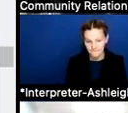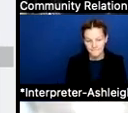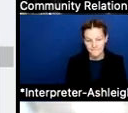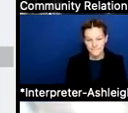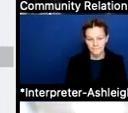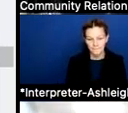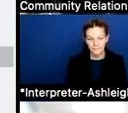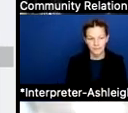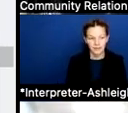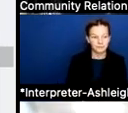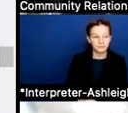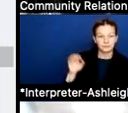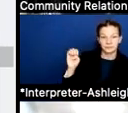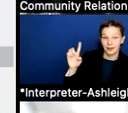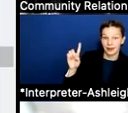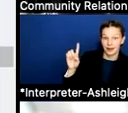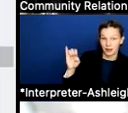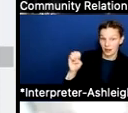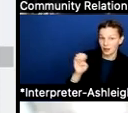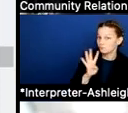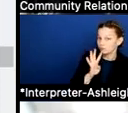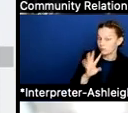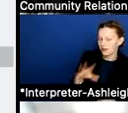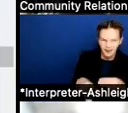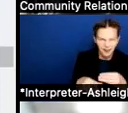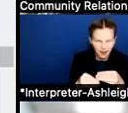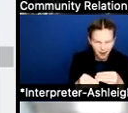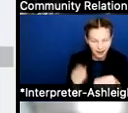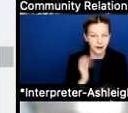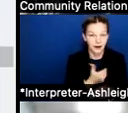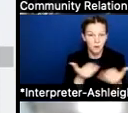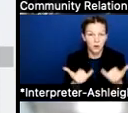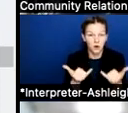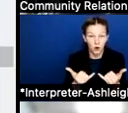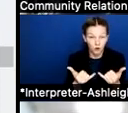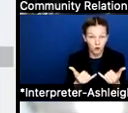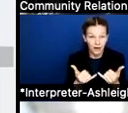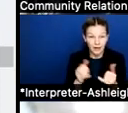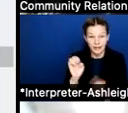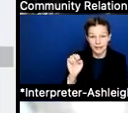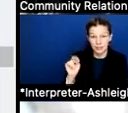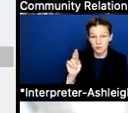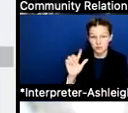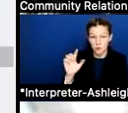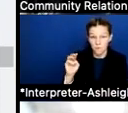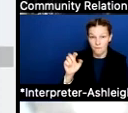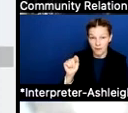I just wanted to add on that slide as well, that our current enrollment is looking a little better right now. We've added some kids back into the system,